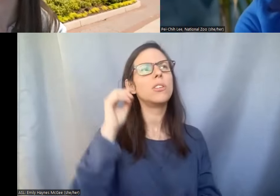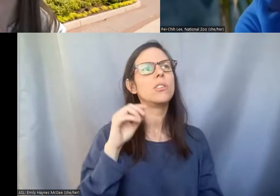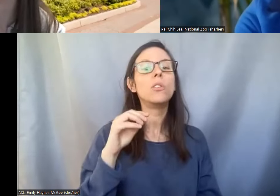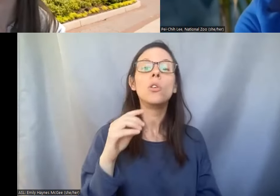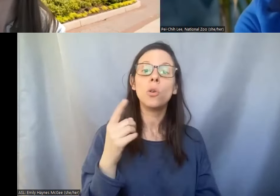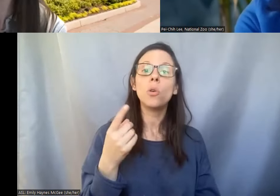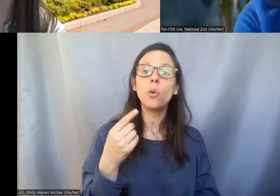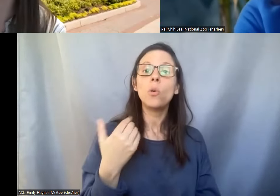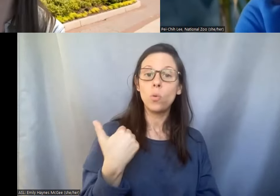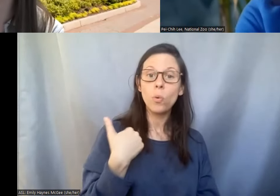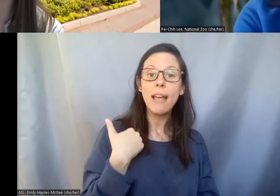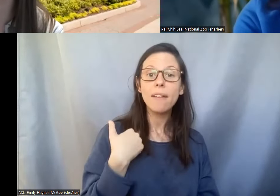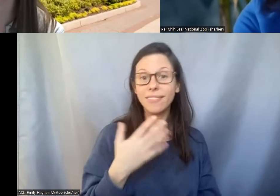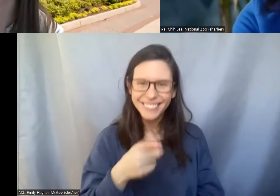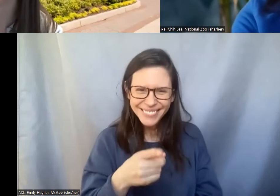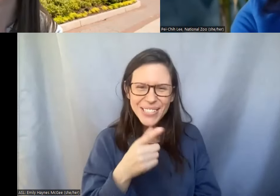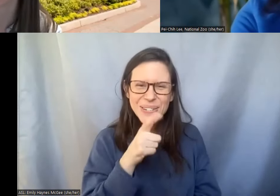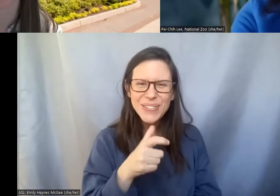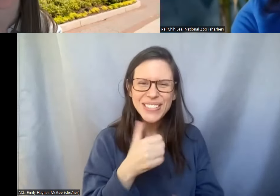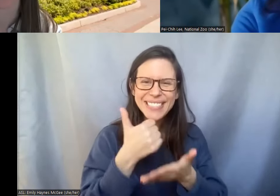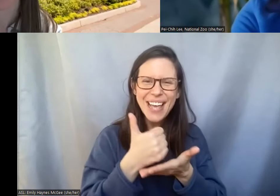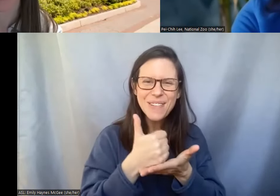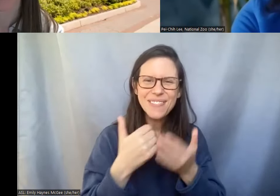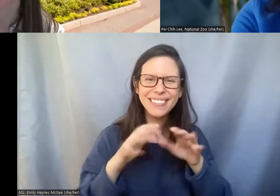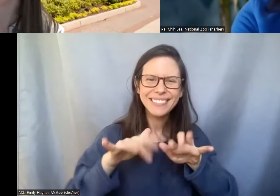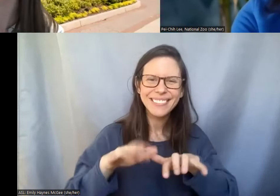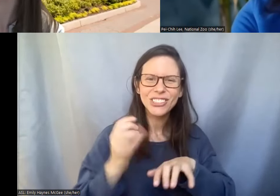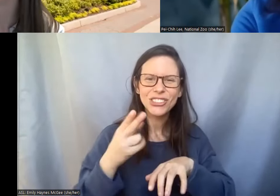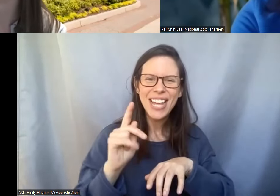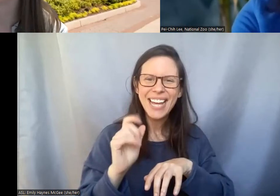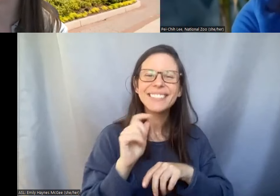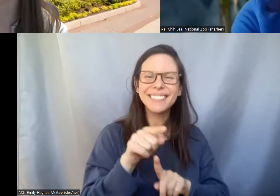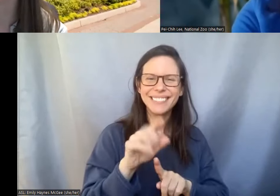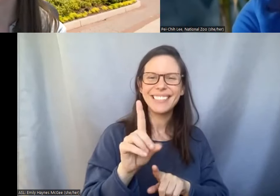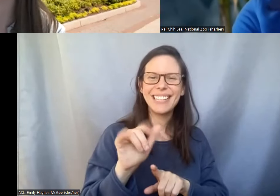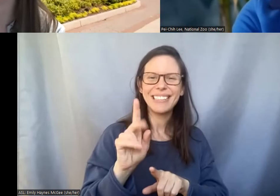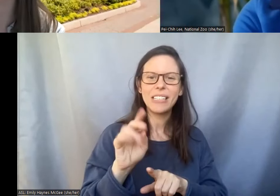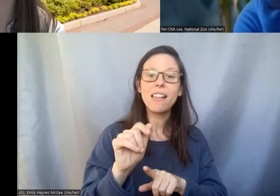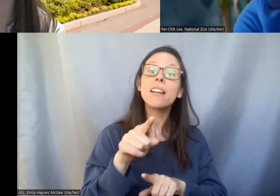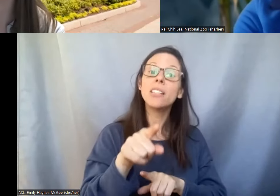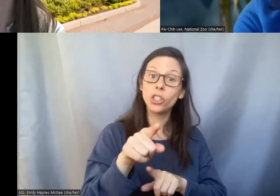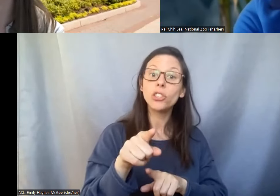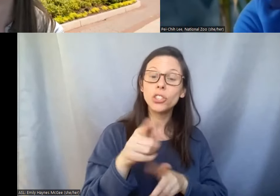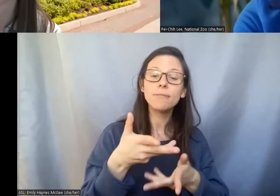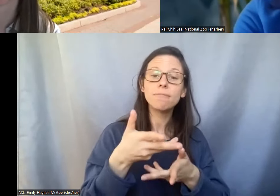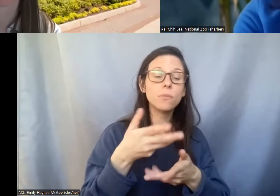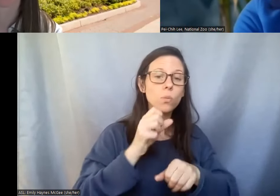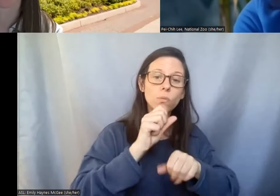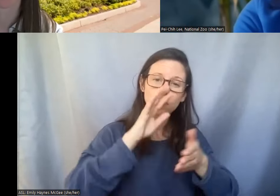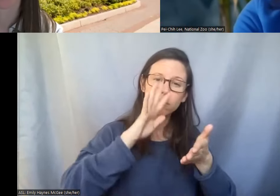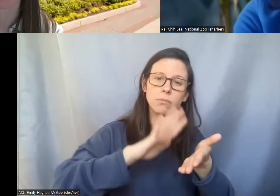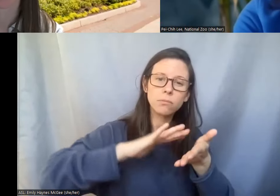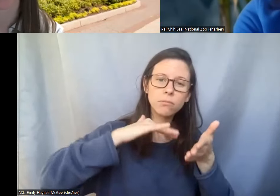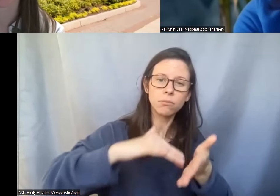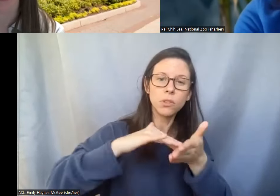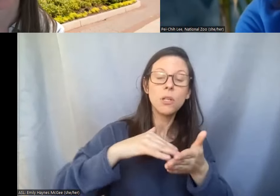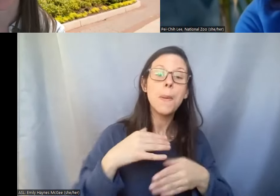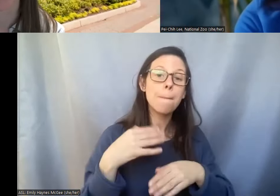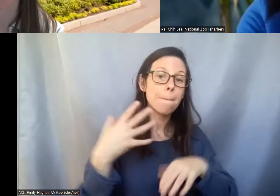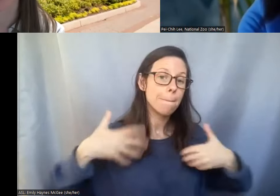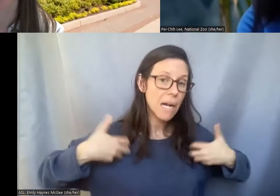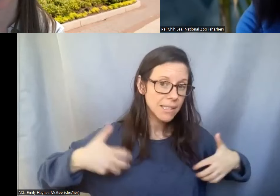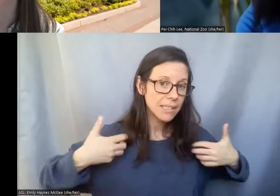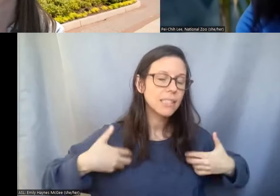Daniela. She is working with monkey and sheep and we also actually used to have a graduate student